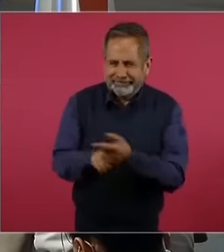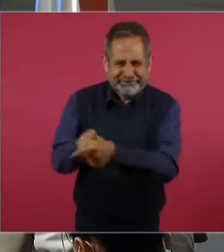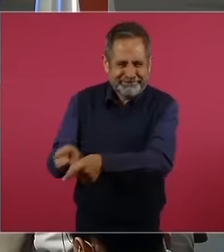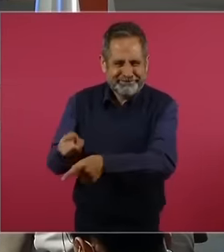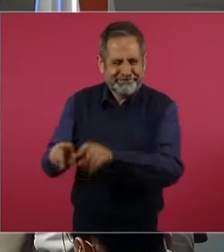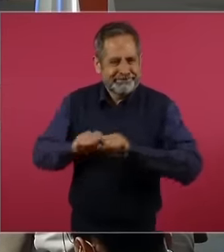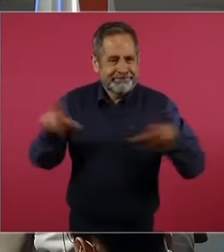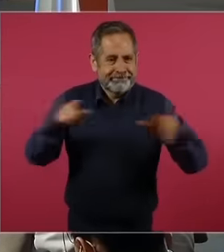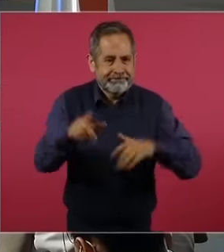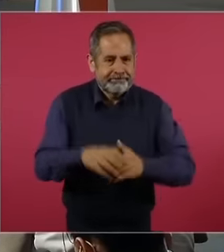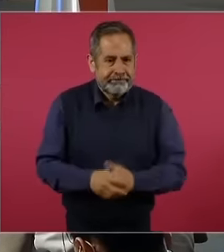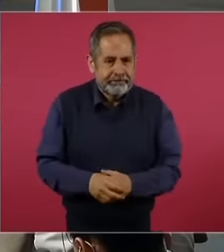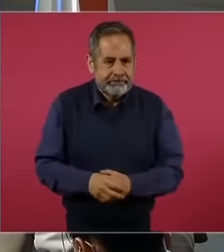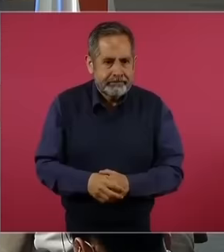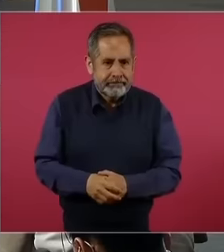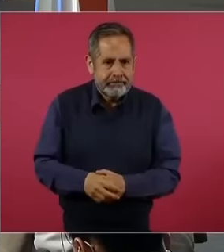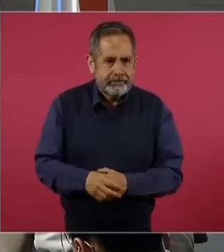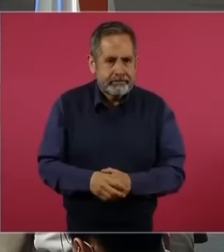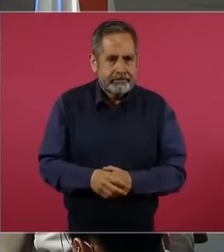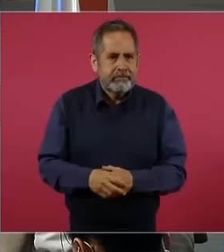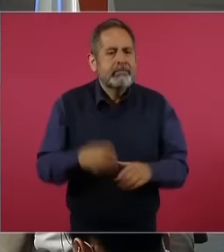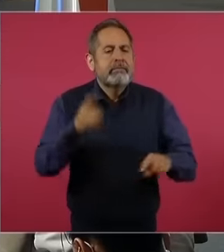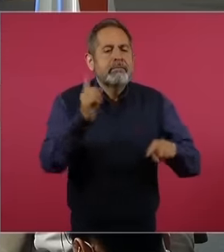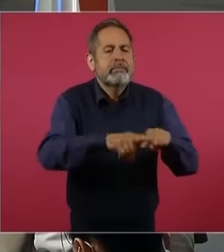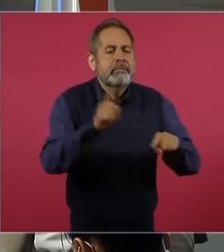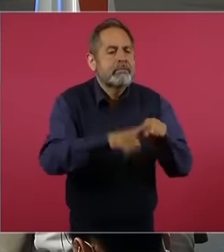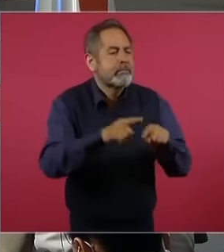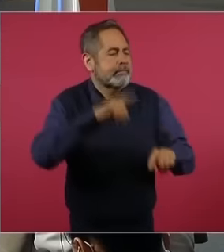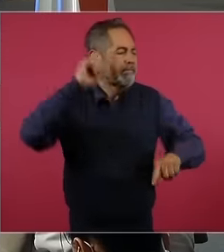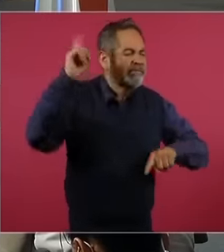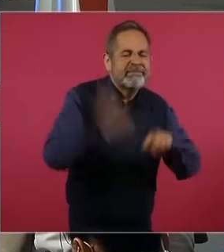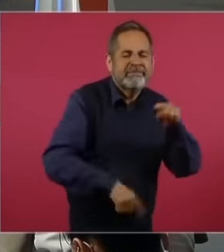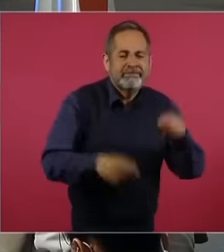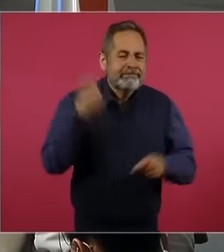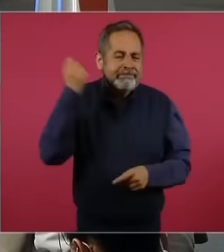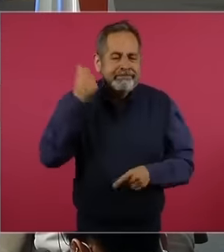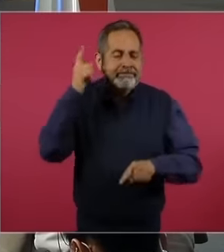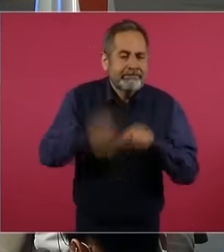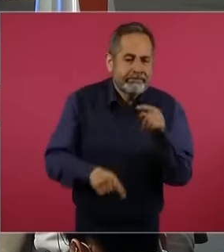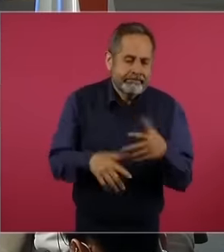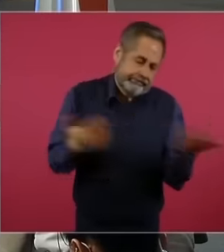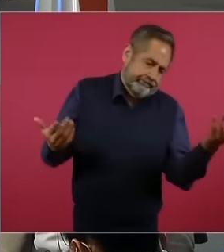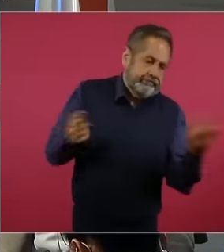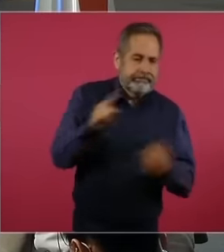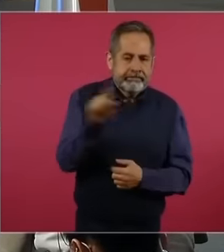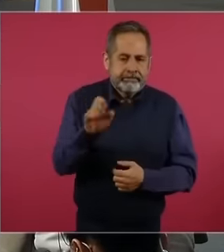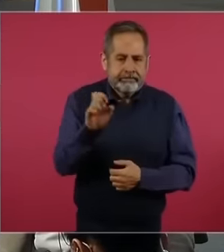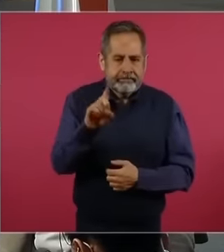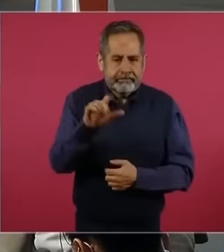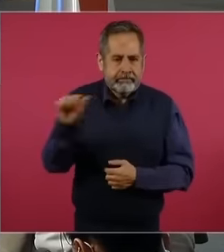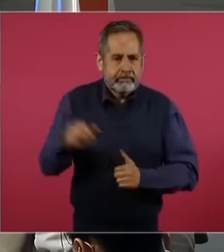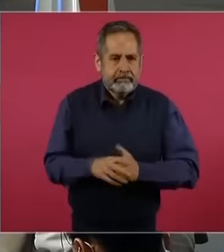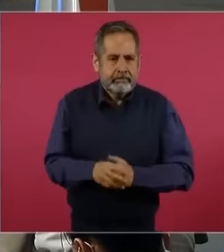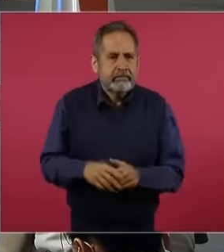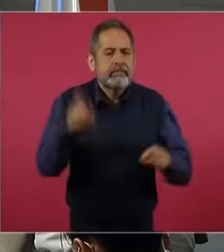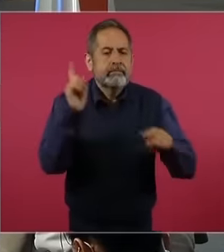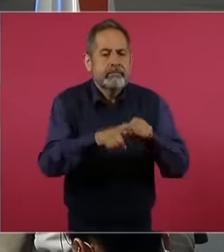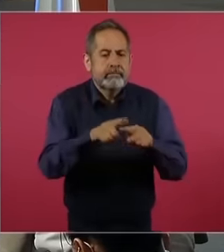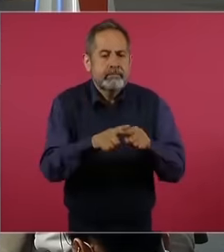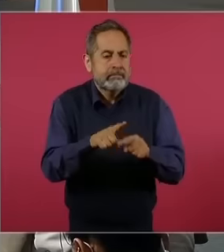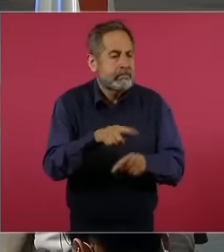who eliminated the Cedillo pensions who repressed